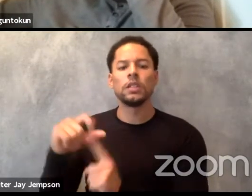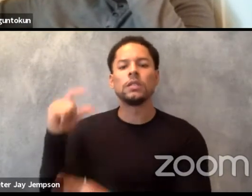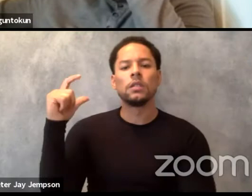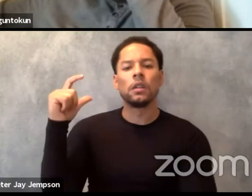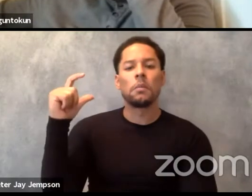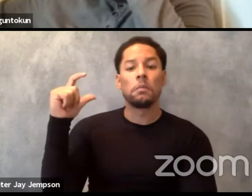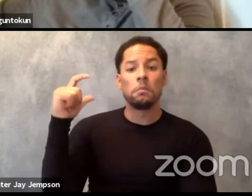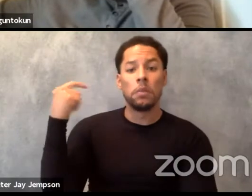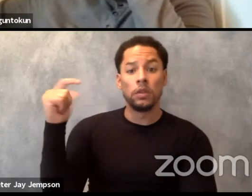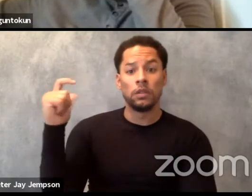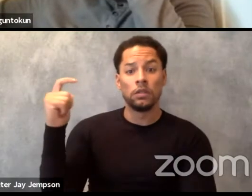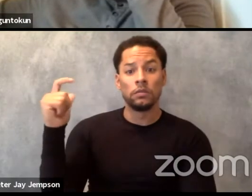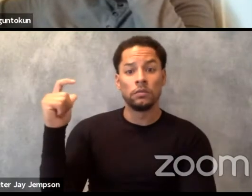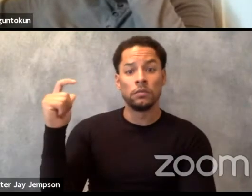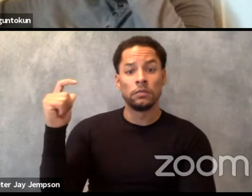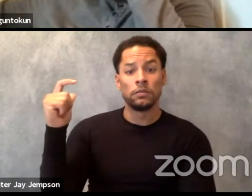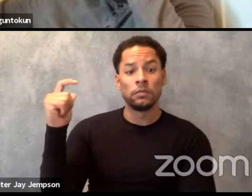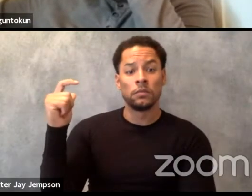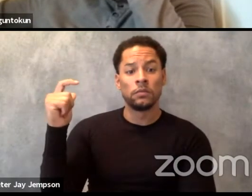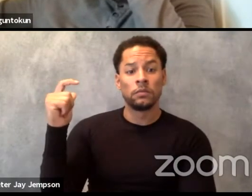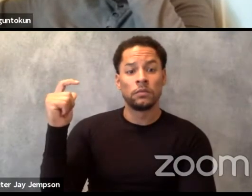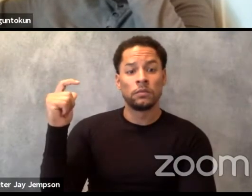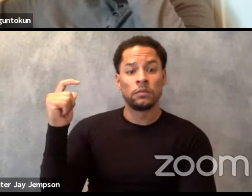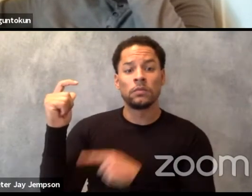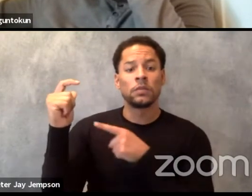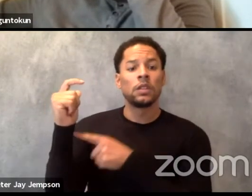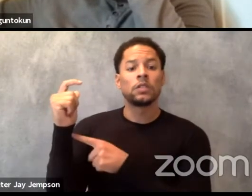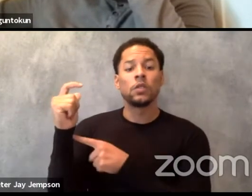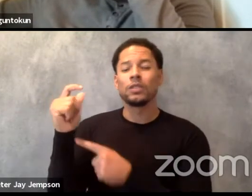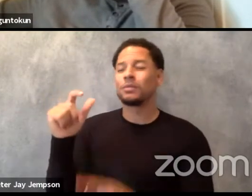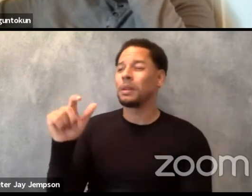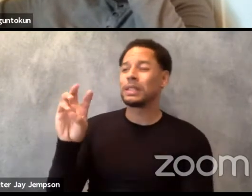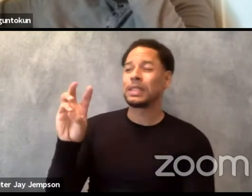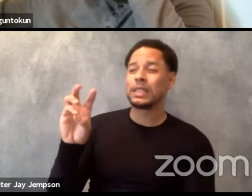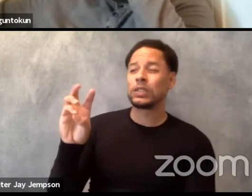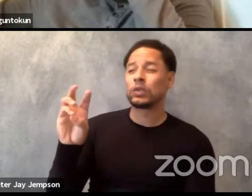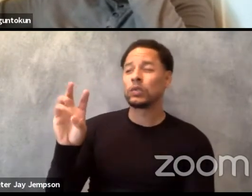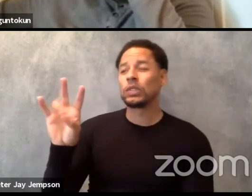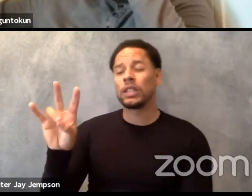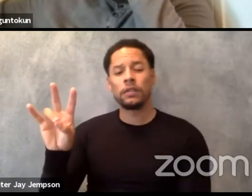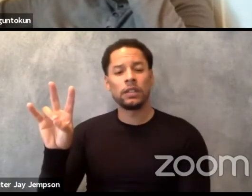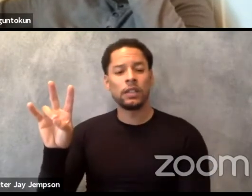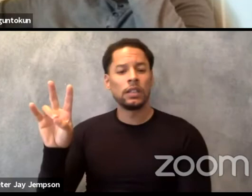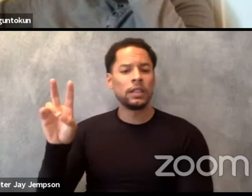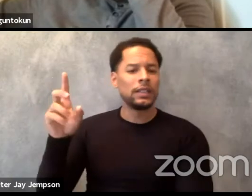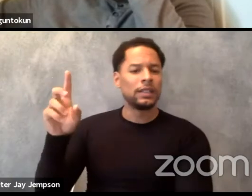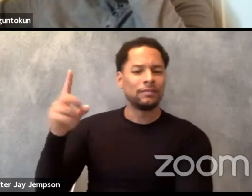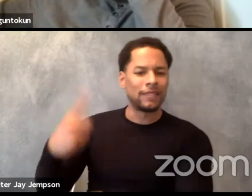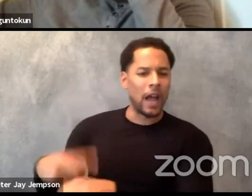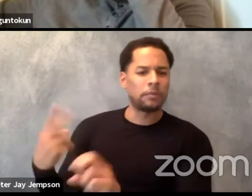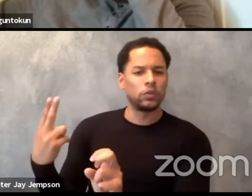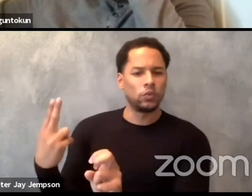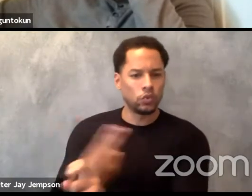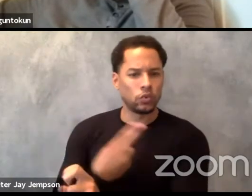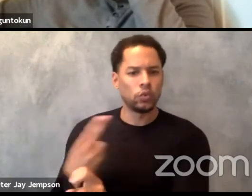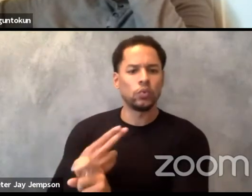in 60 or 70 years of history. And the term that was there all the time was white person, so by utilizing this technology